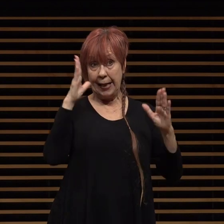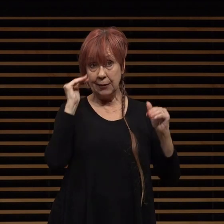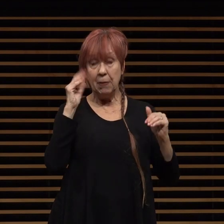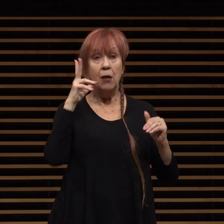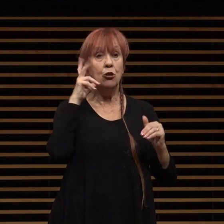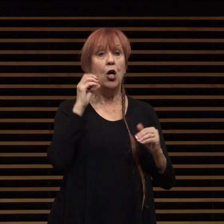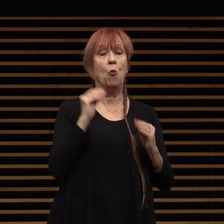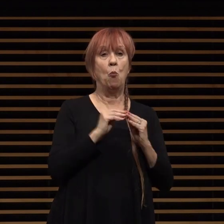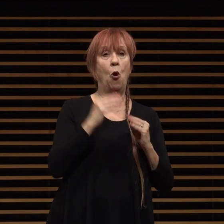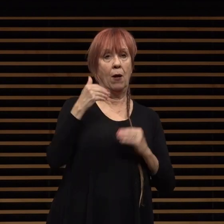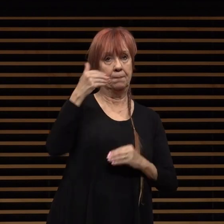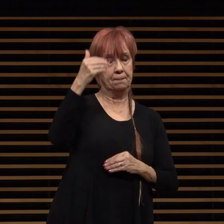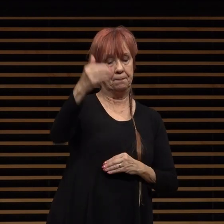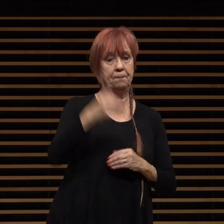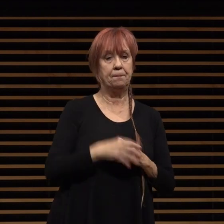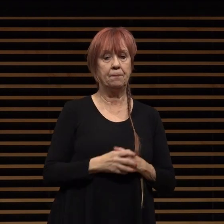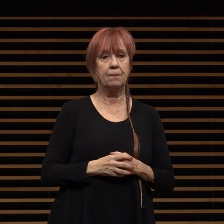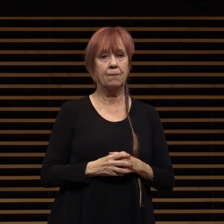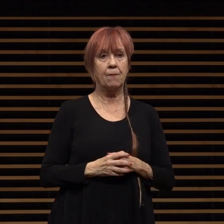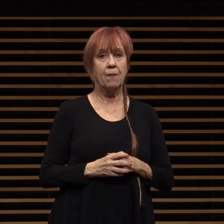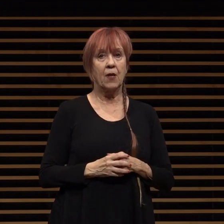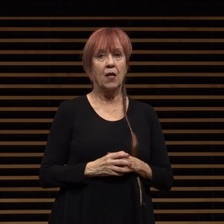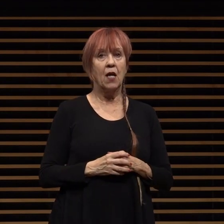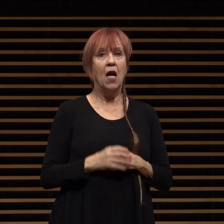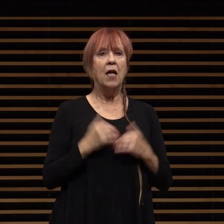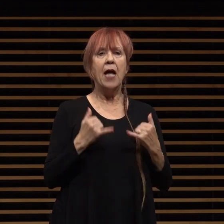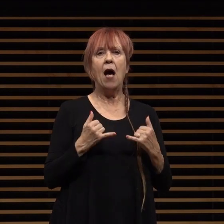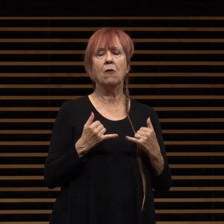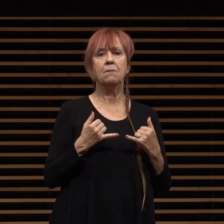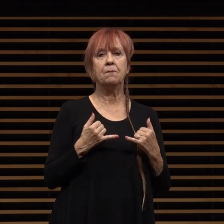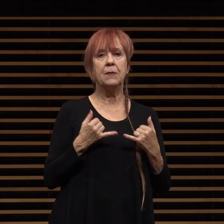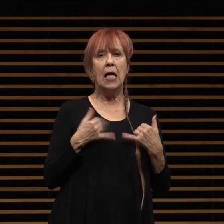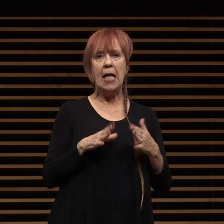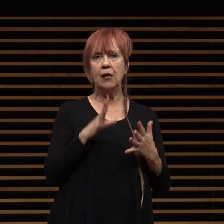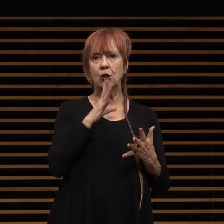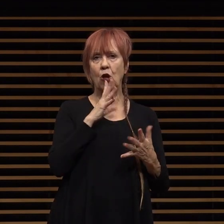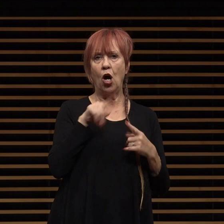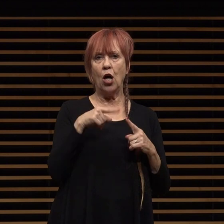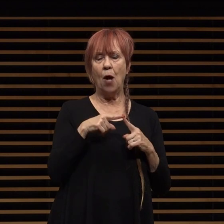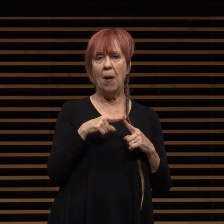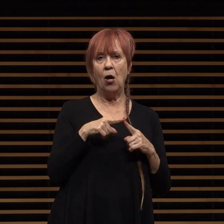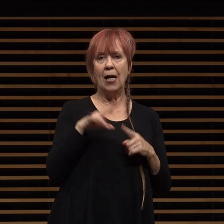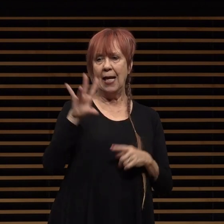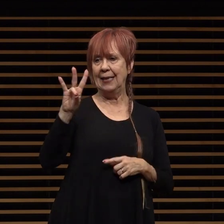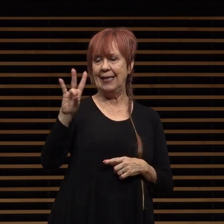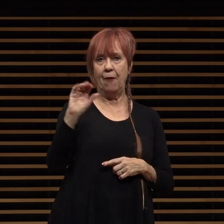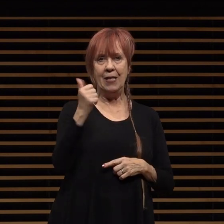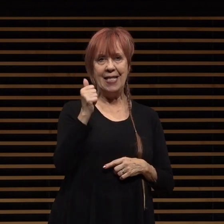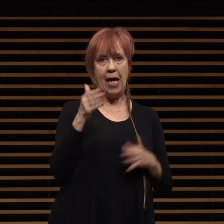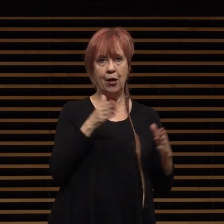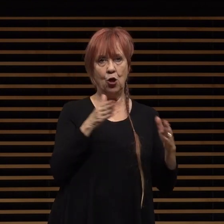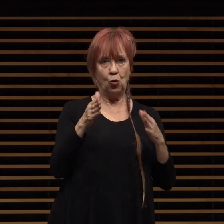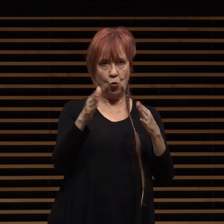in the coming weeks now let's talk about